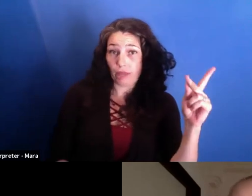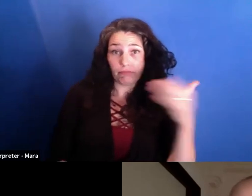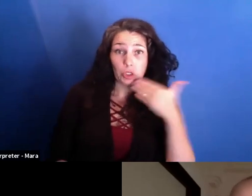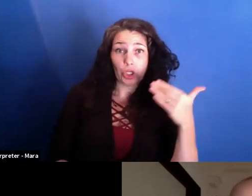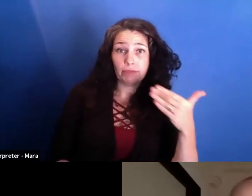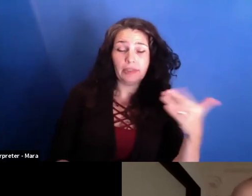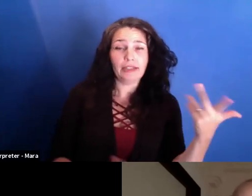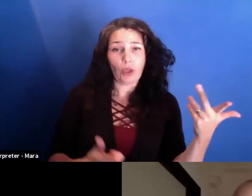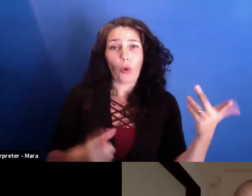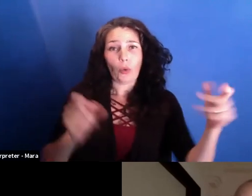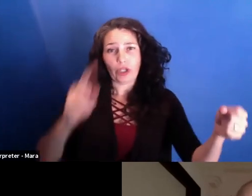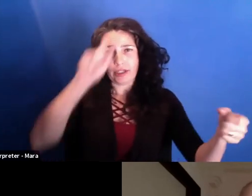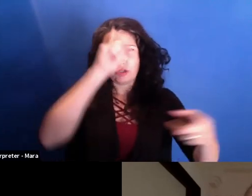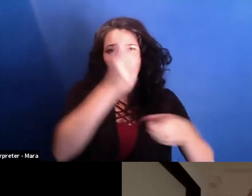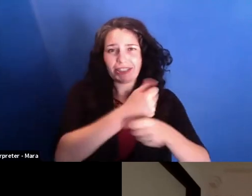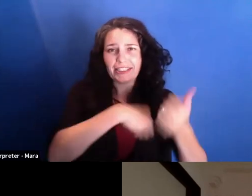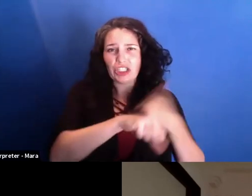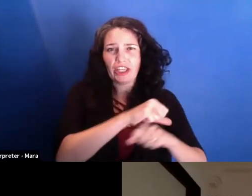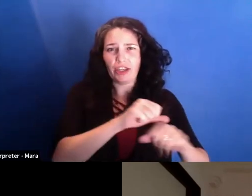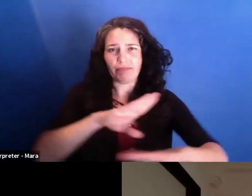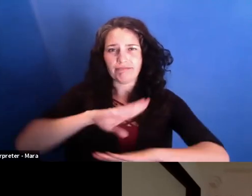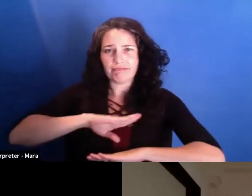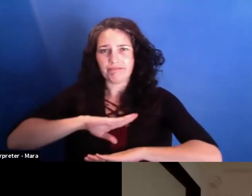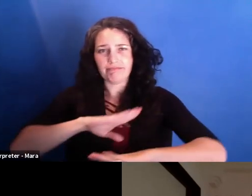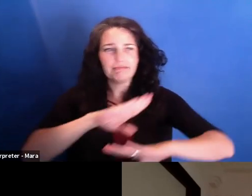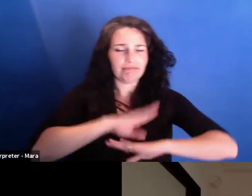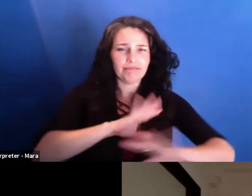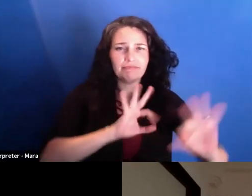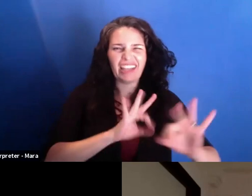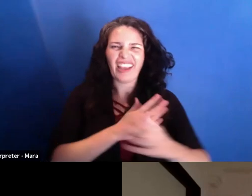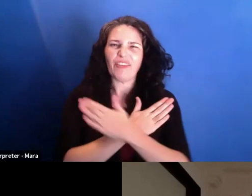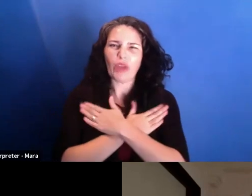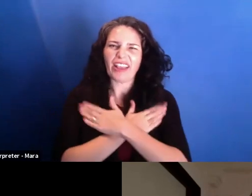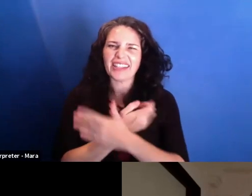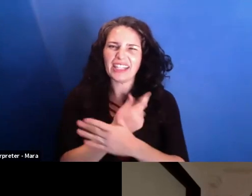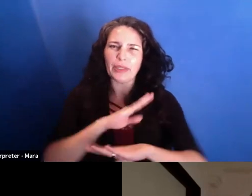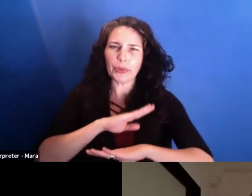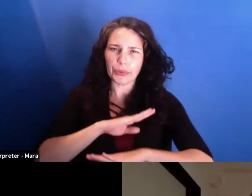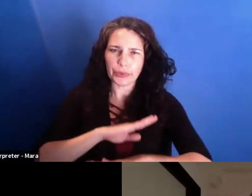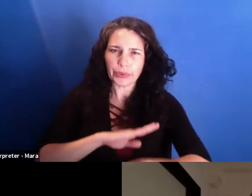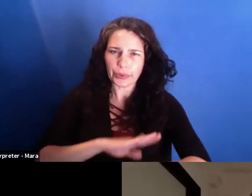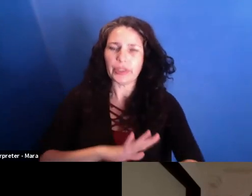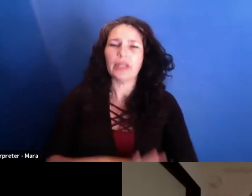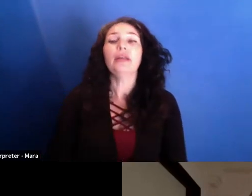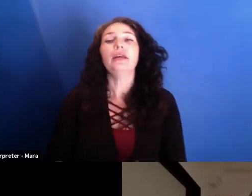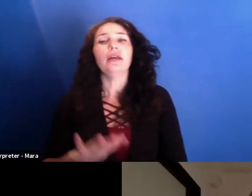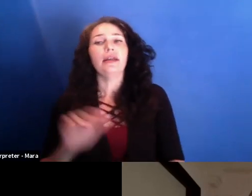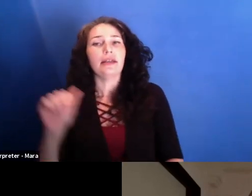And then he relaxed. And obviously, there's sort of a third subject in the film,